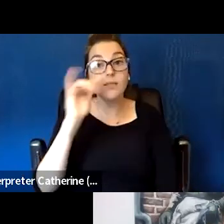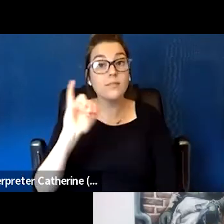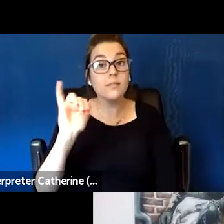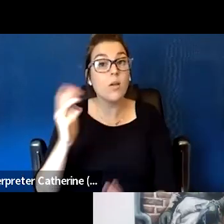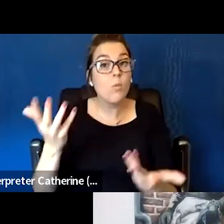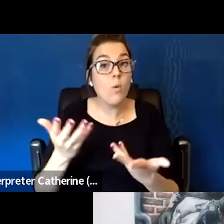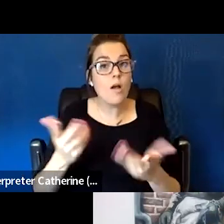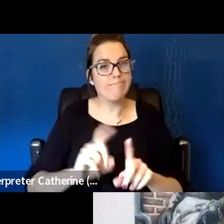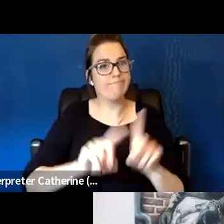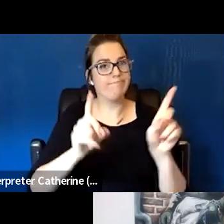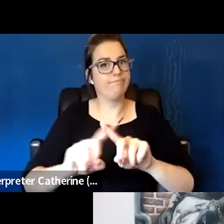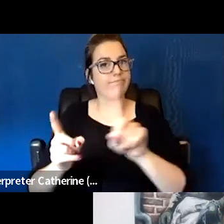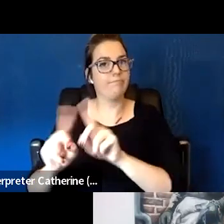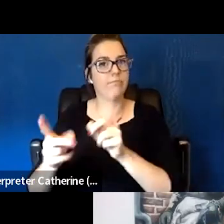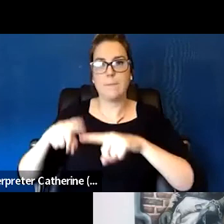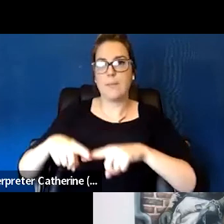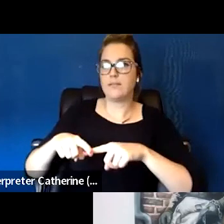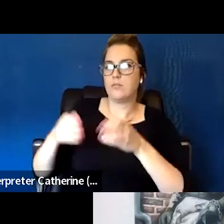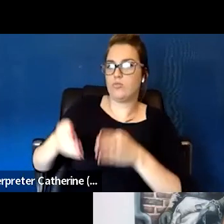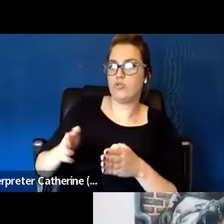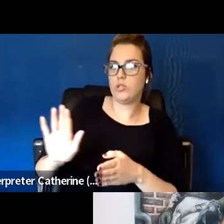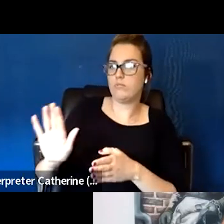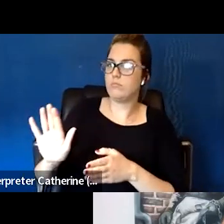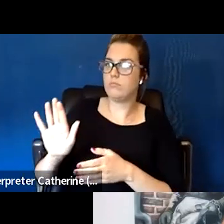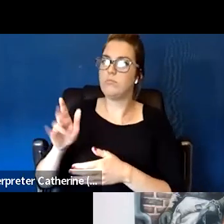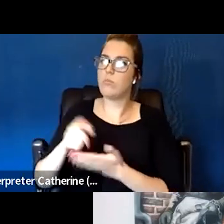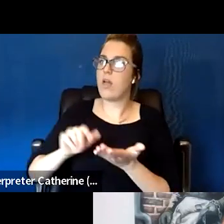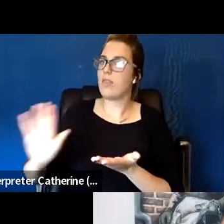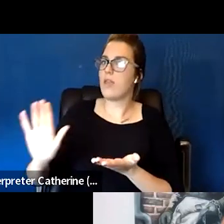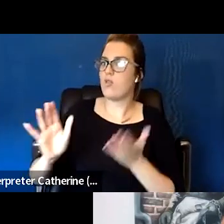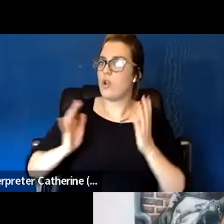The other issues are related to other underlying factors.